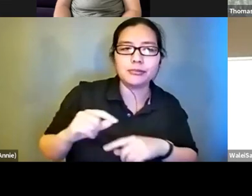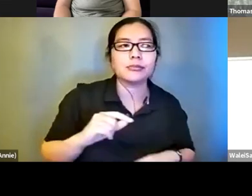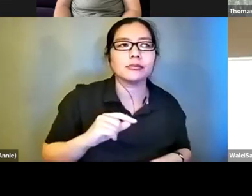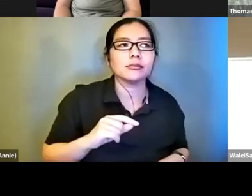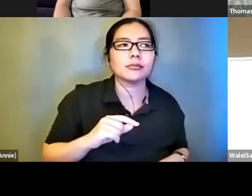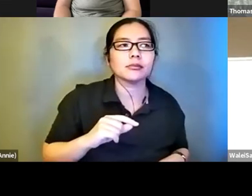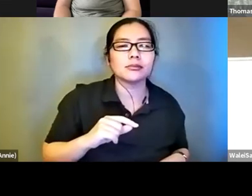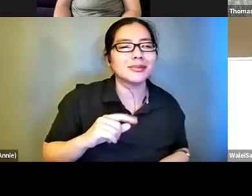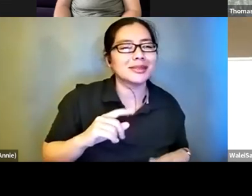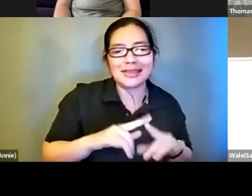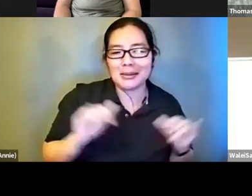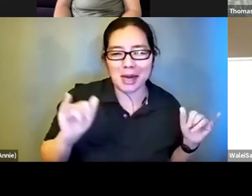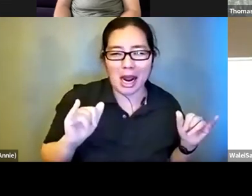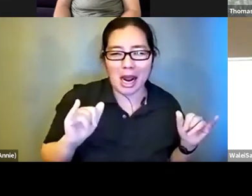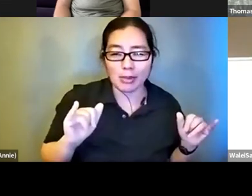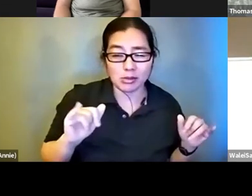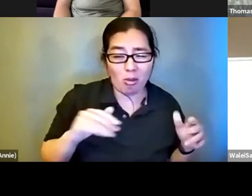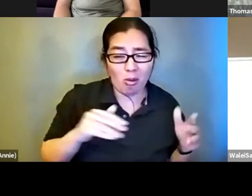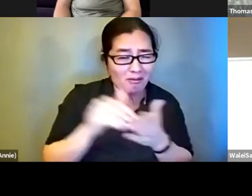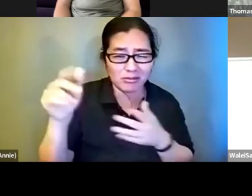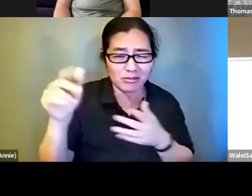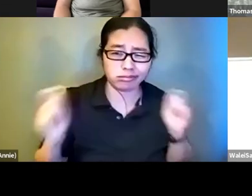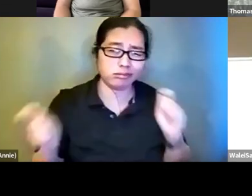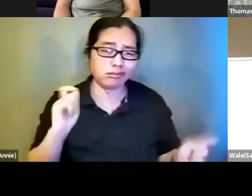target because just the way technology evolves